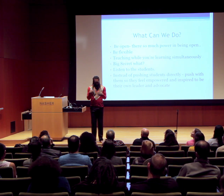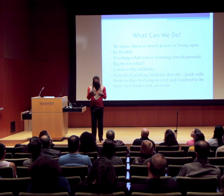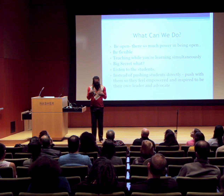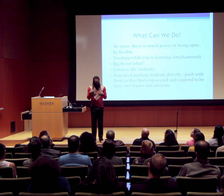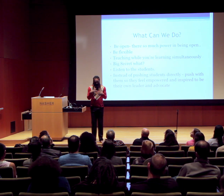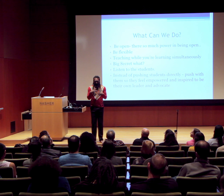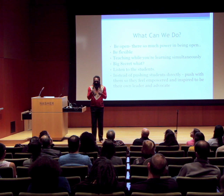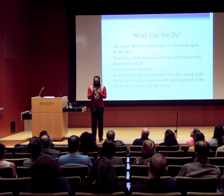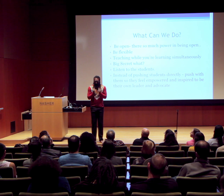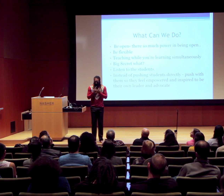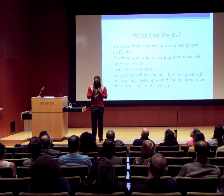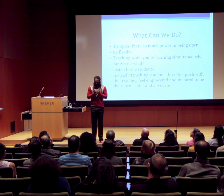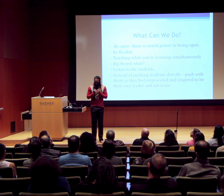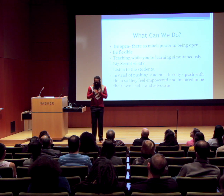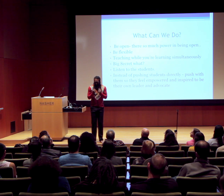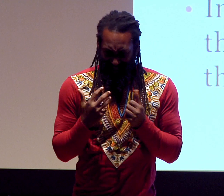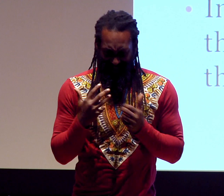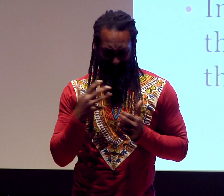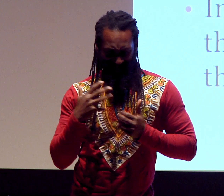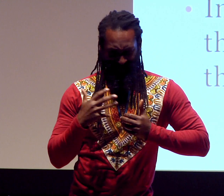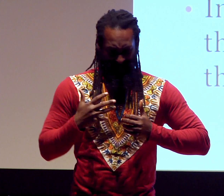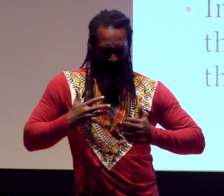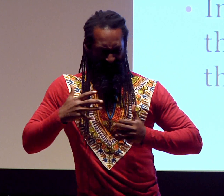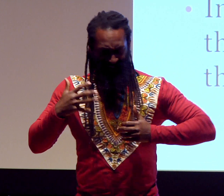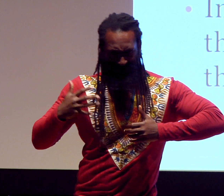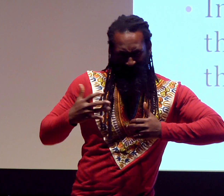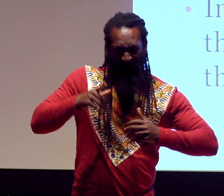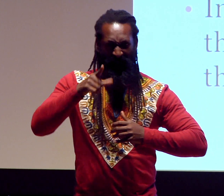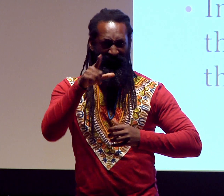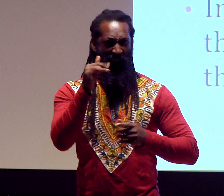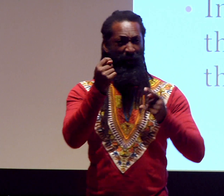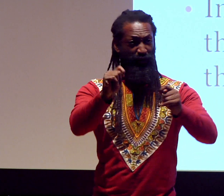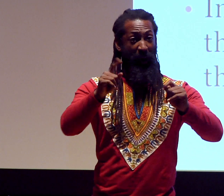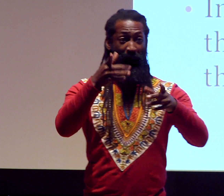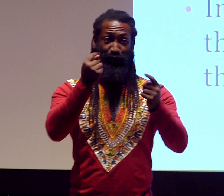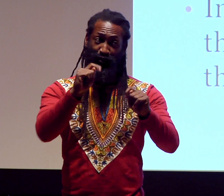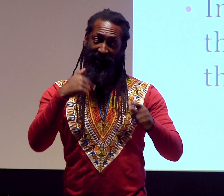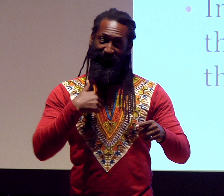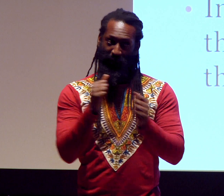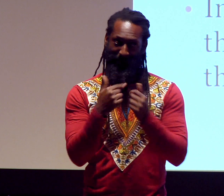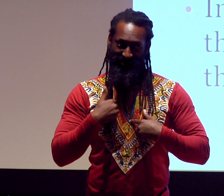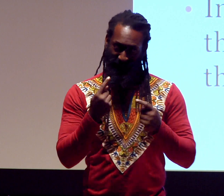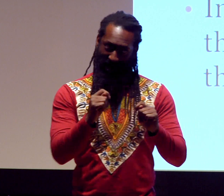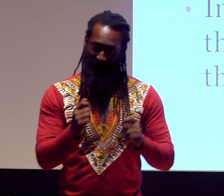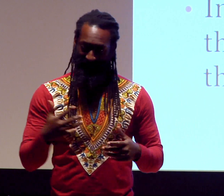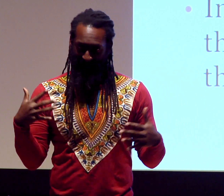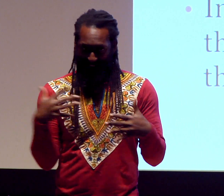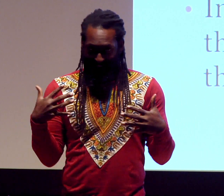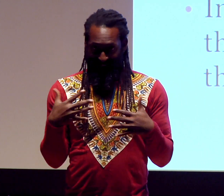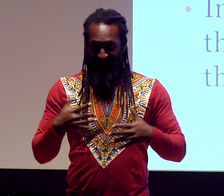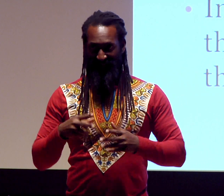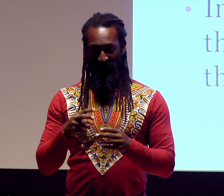This sign right here, fear. That means that everything inside of you is so tight. To be flexible, you need to work it out. So I want you to try it with me, right?